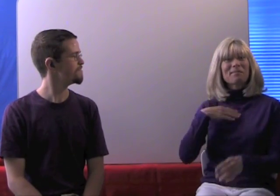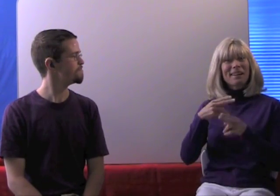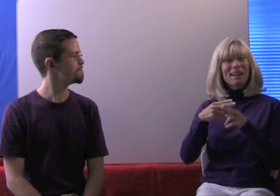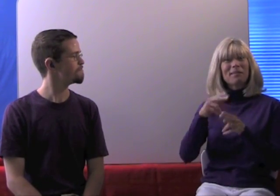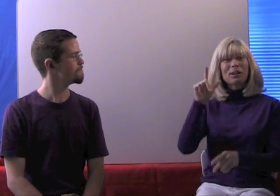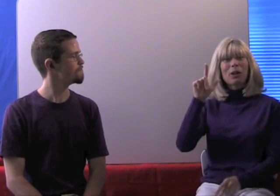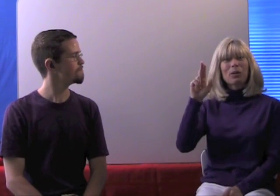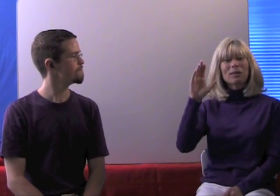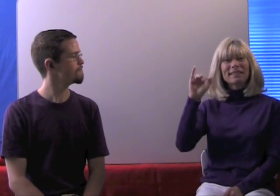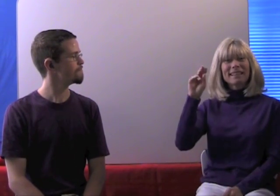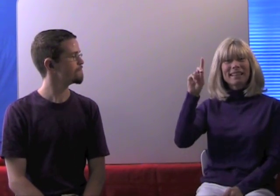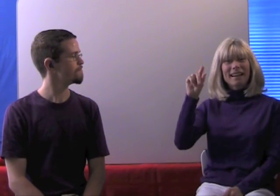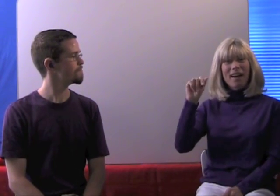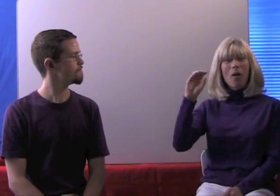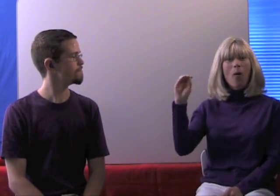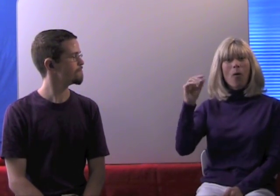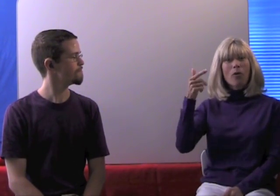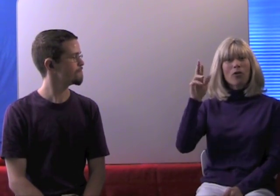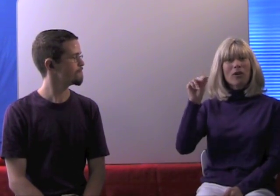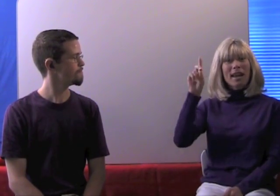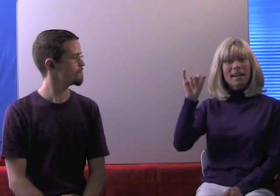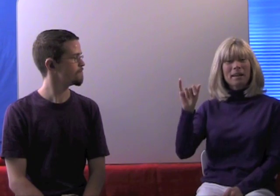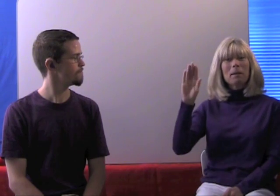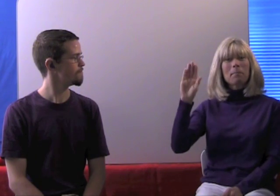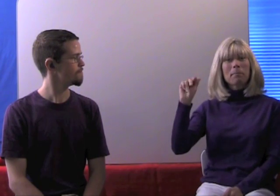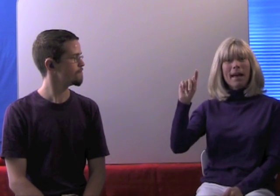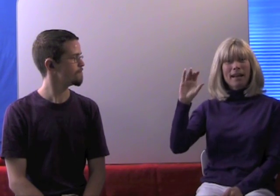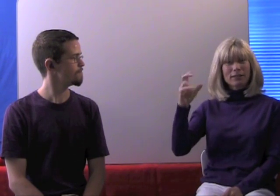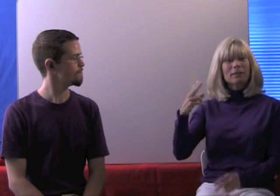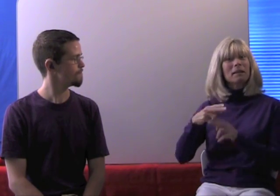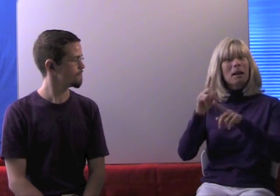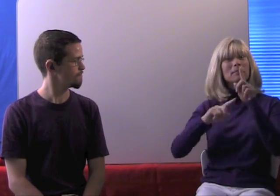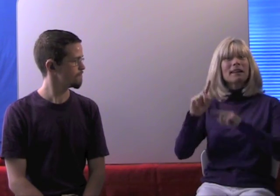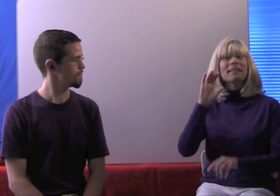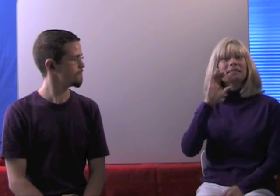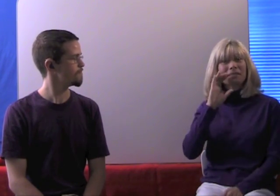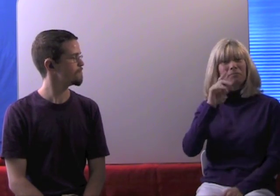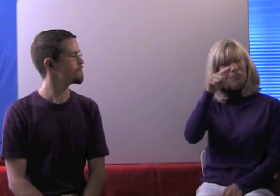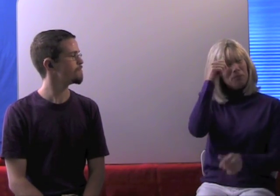Hello. My name is Lucinda O'Grady Batch.